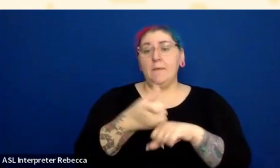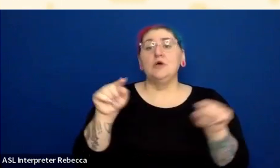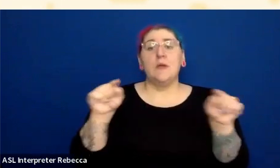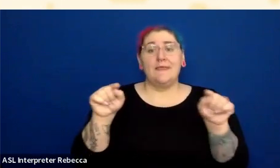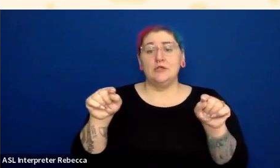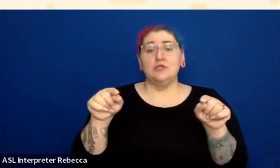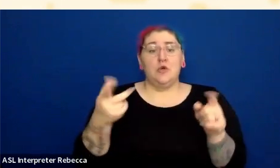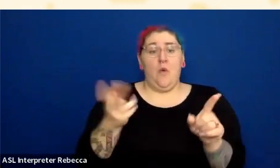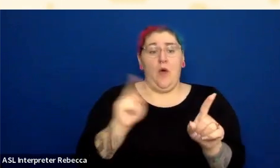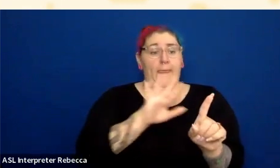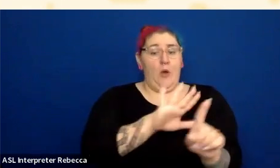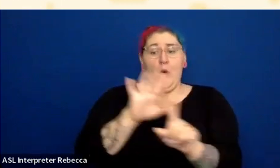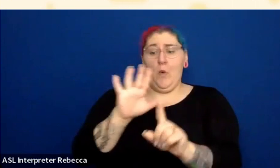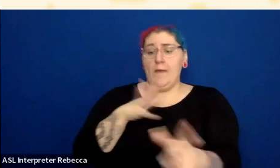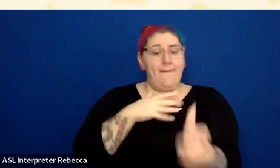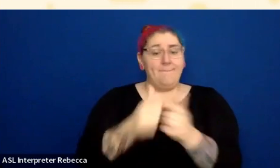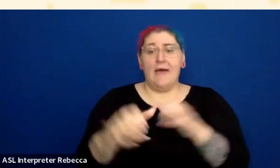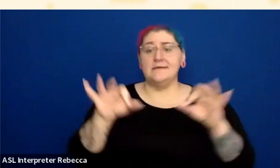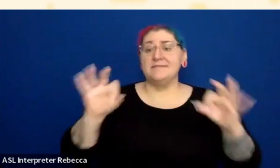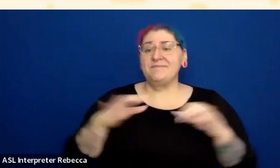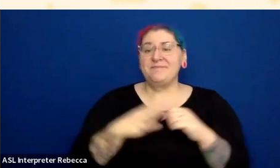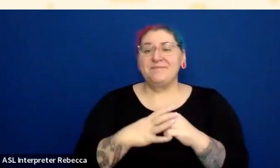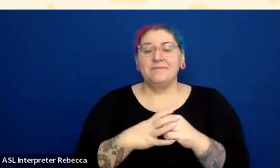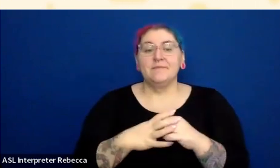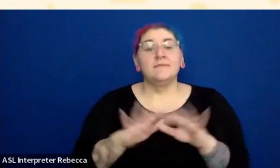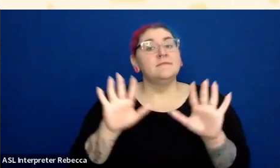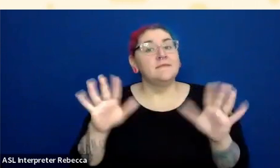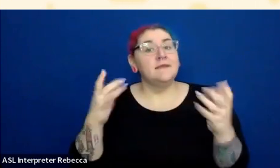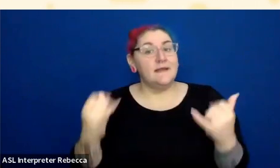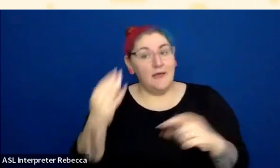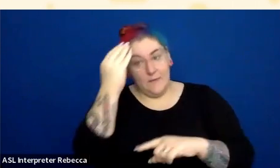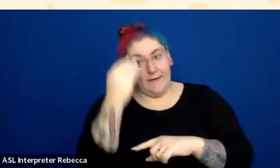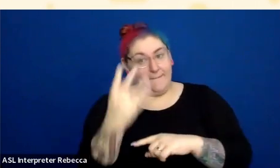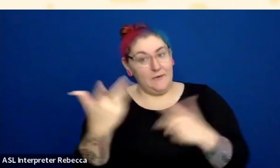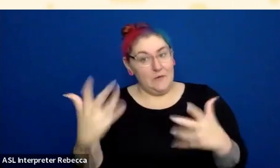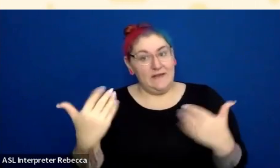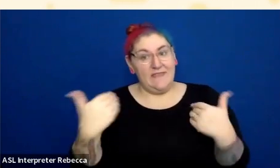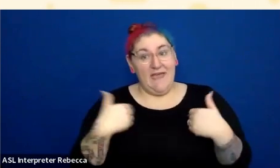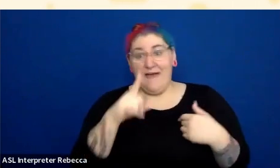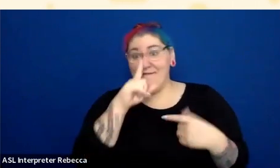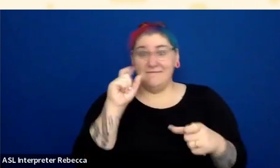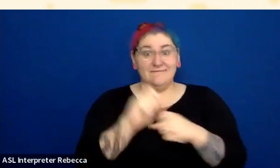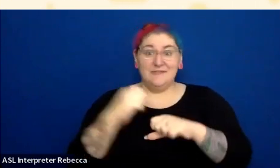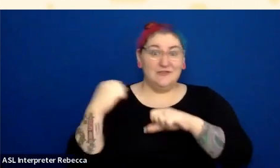However, as I mentioned, they have almost no contrast difference between them. So if I don't want to underline my links, I am going to have